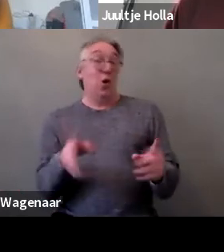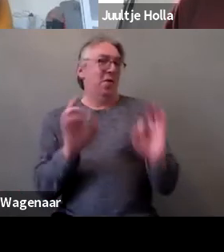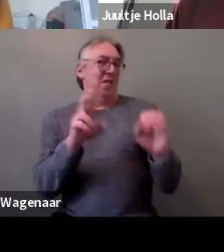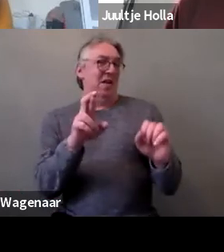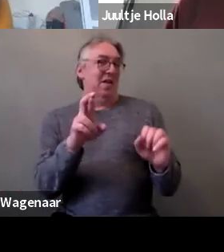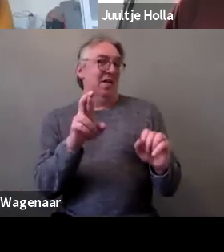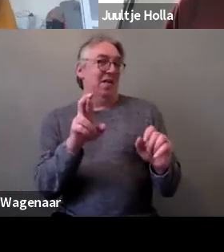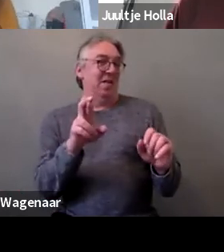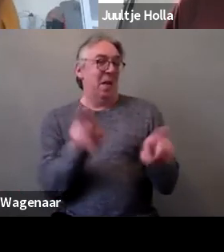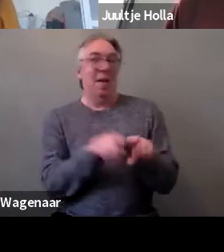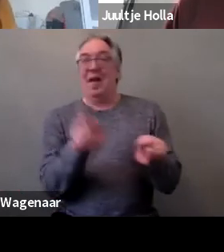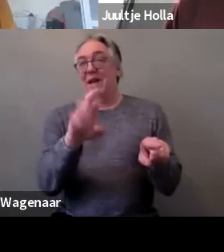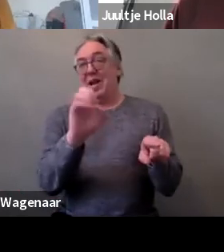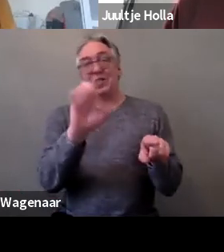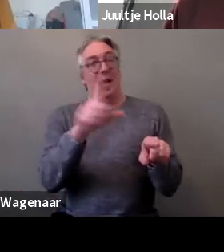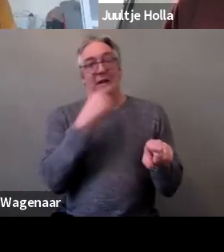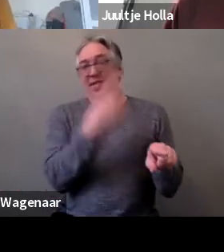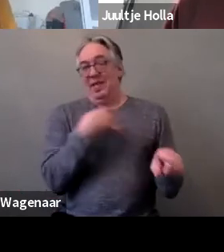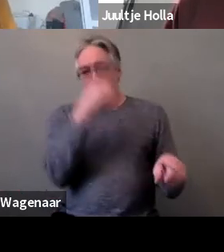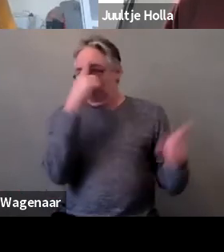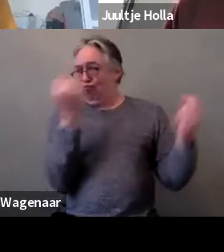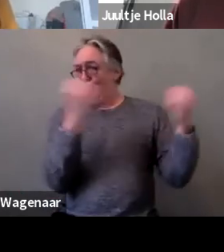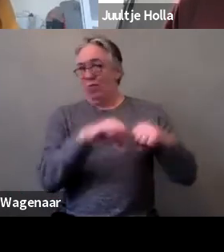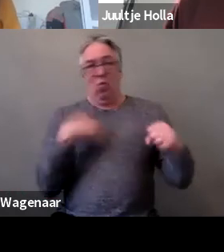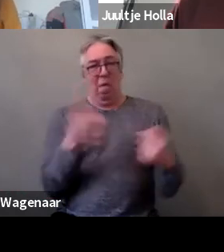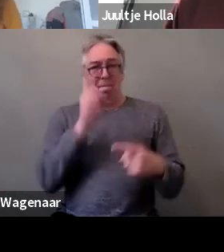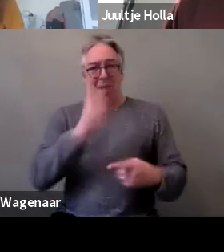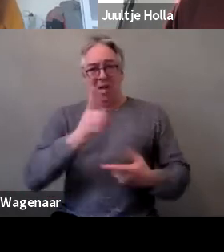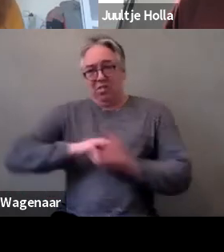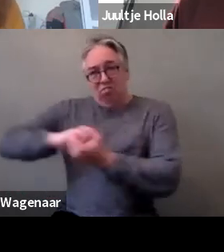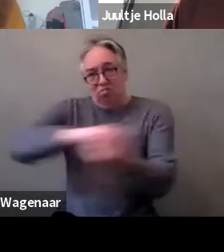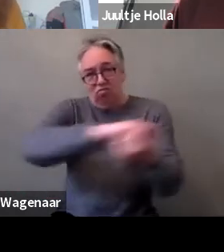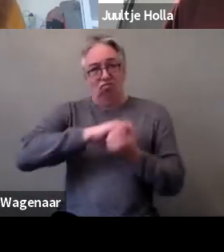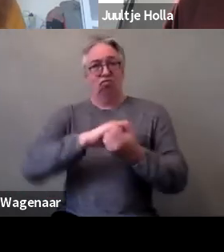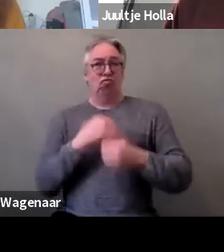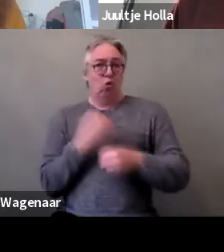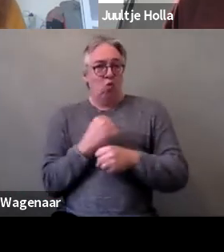If we keep being acting together, we’ll see change happening.